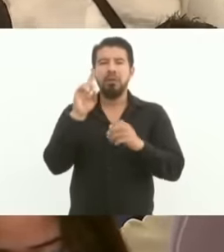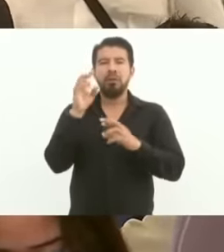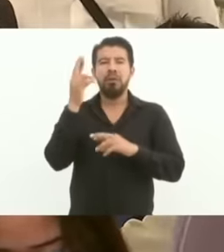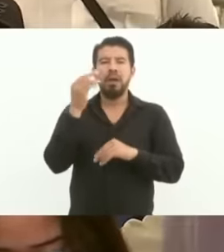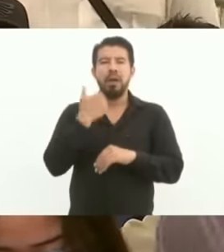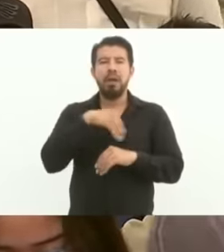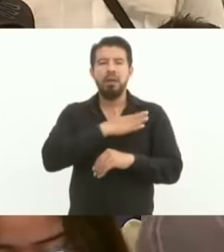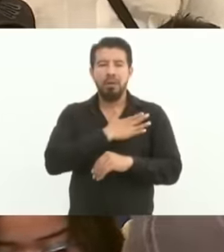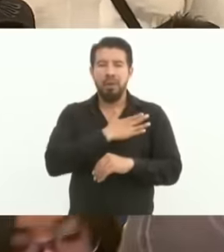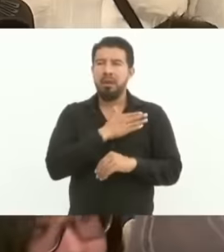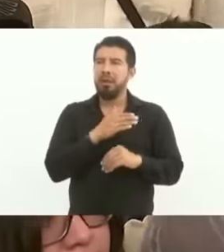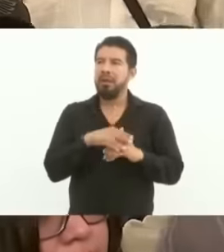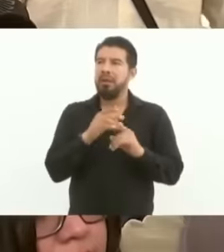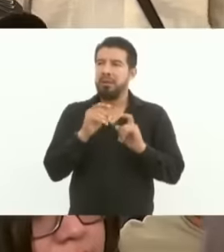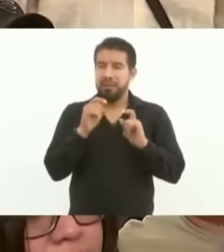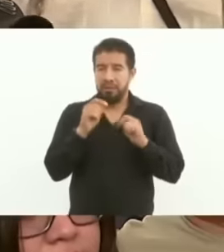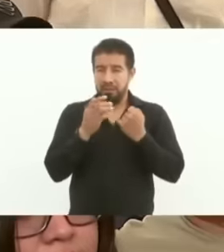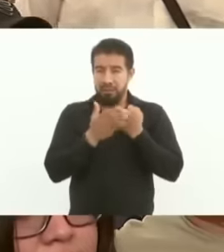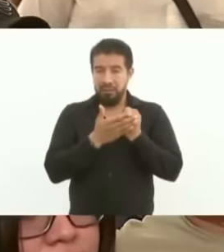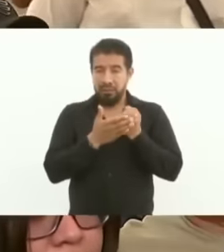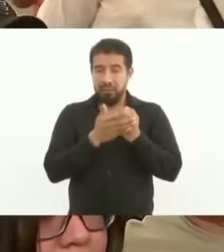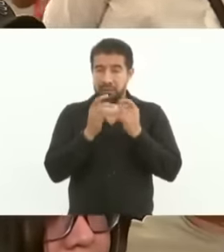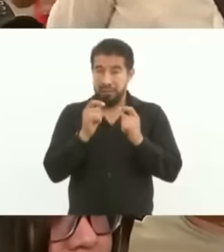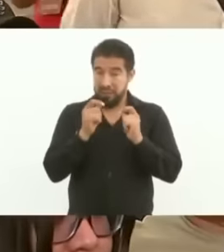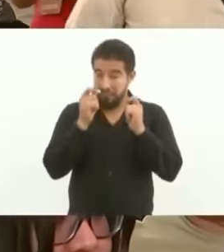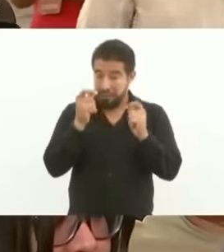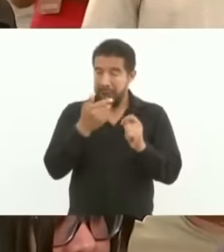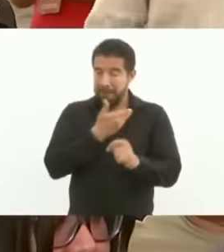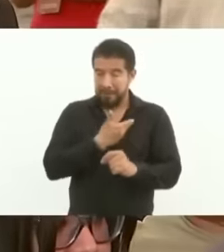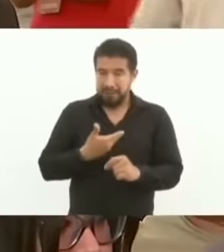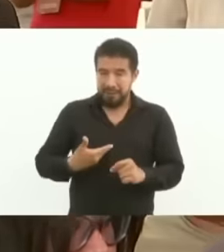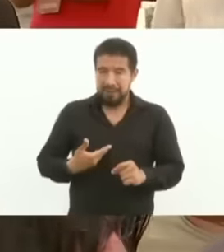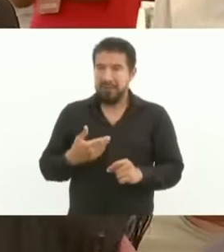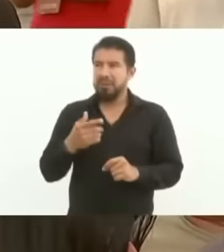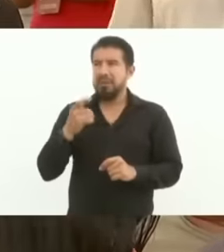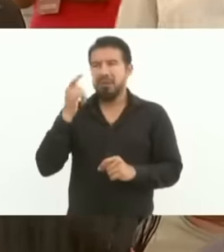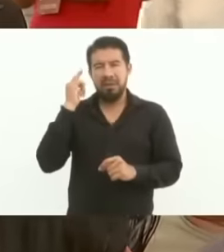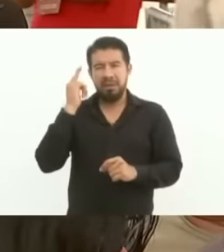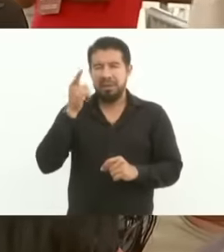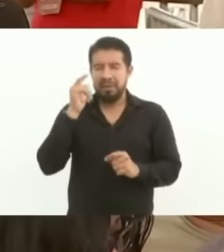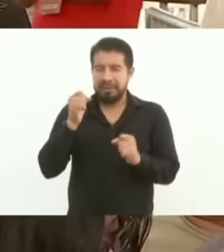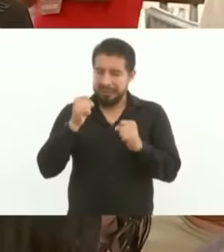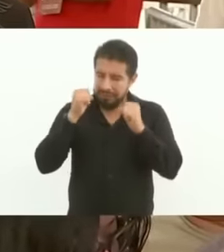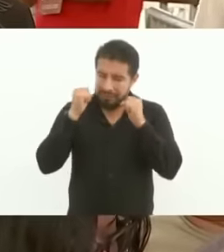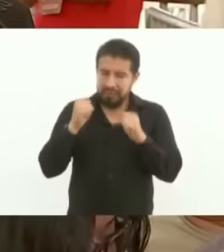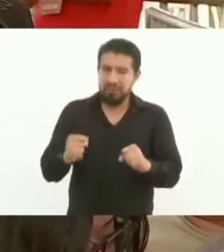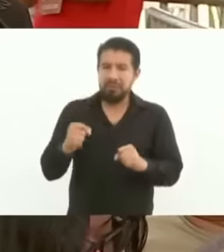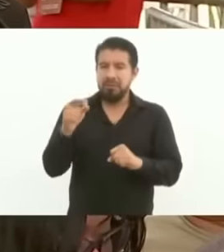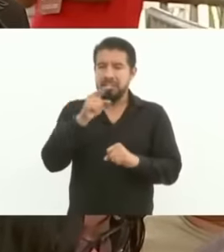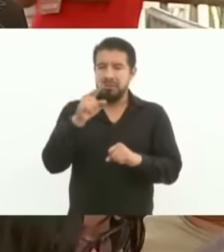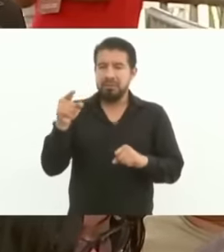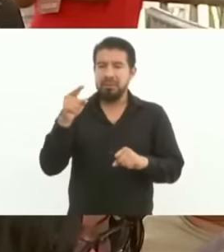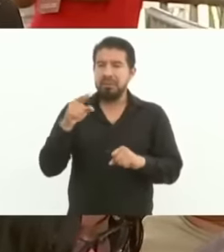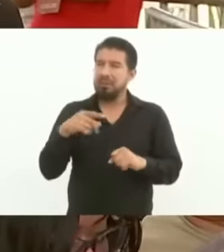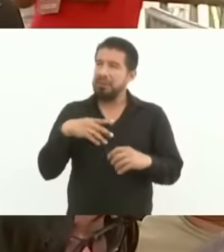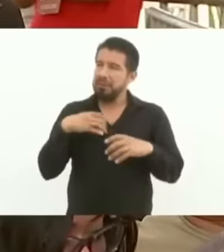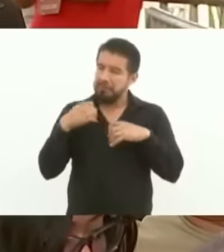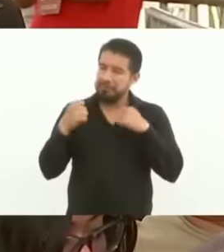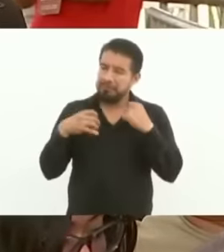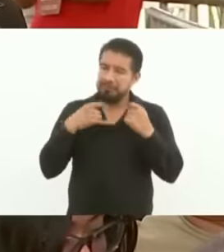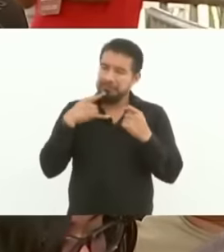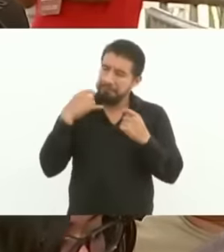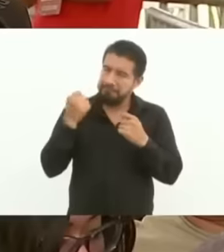where she is, supposedly from you and We are very sure that you have worked hard and our